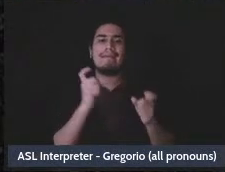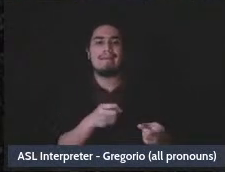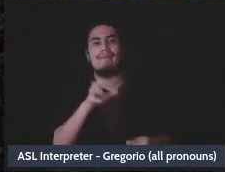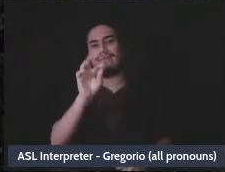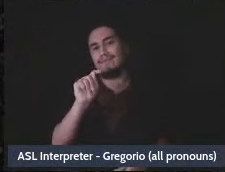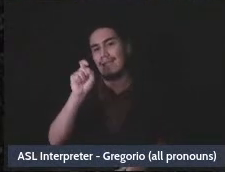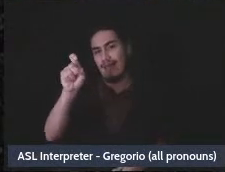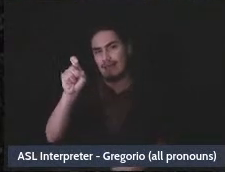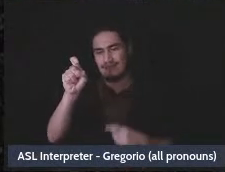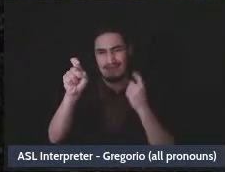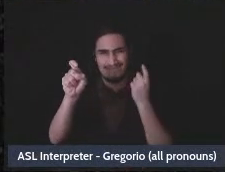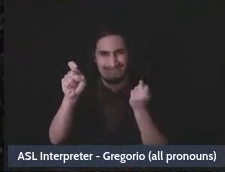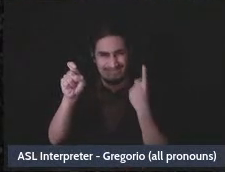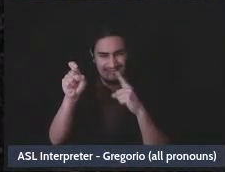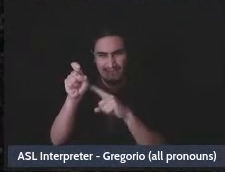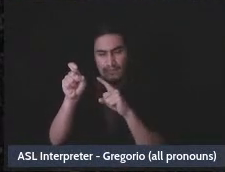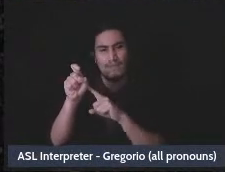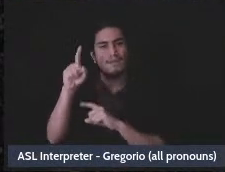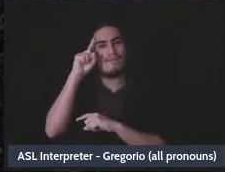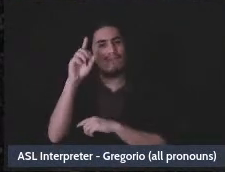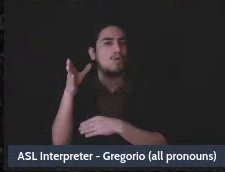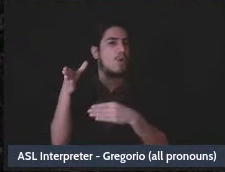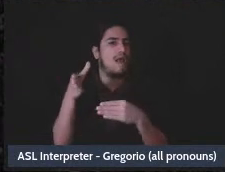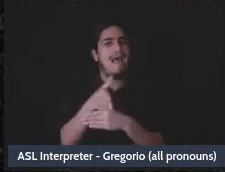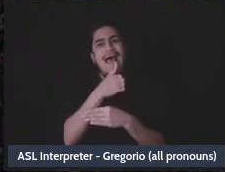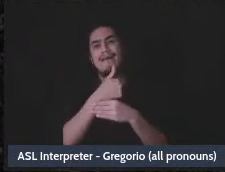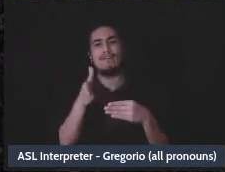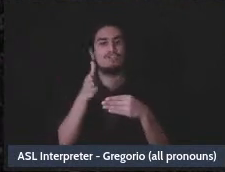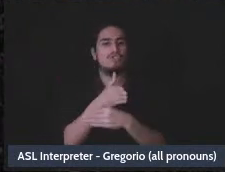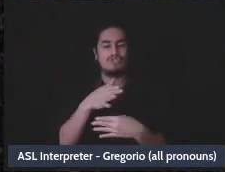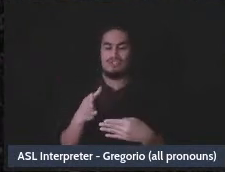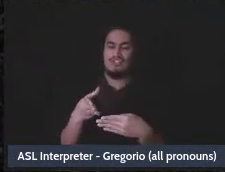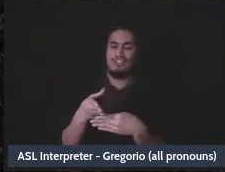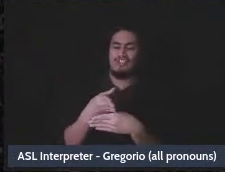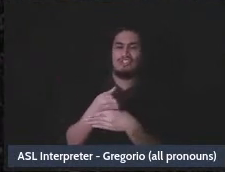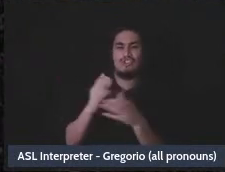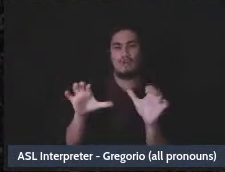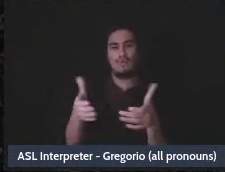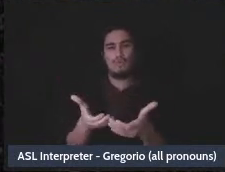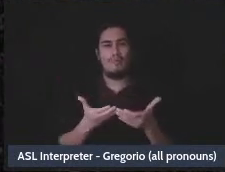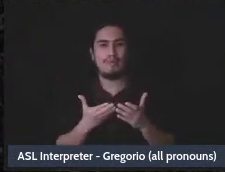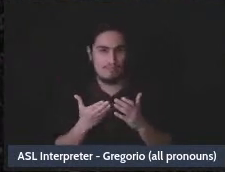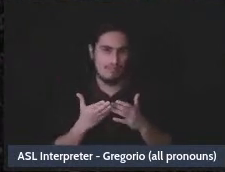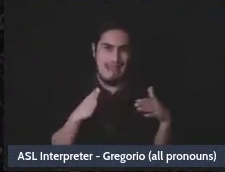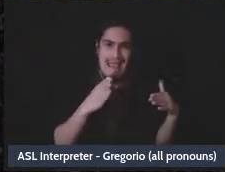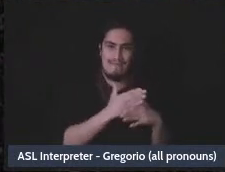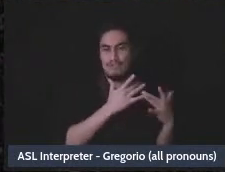gift taxes are for the average mutual aid group, probably not a concern. You can give up to fifteen